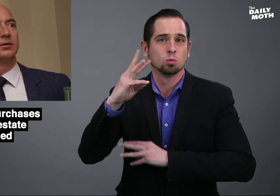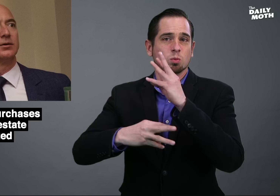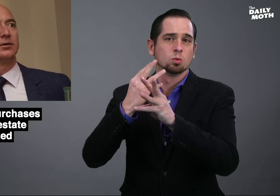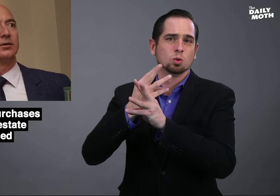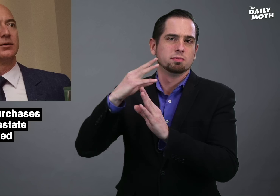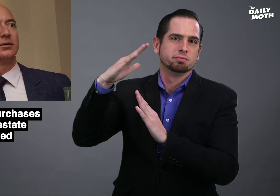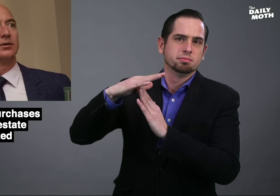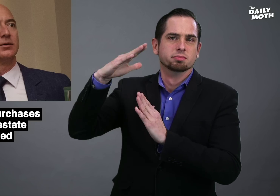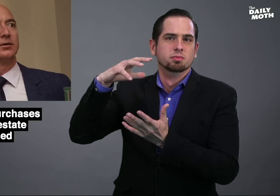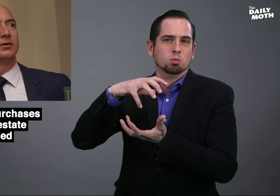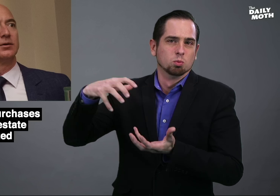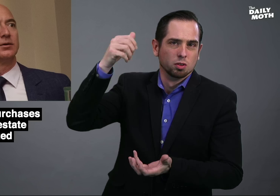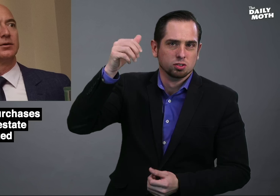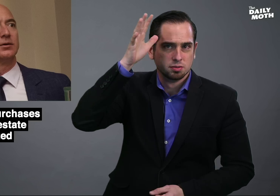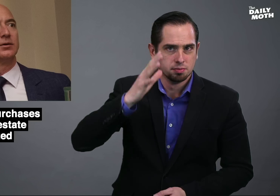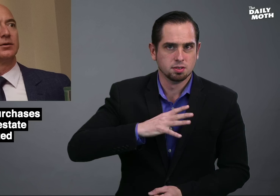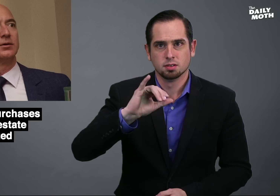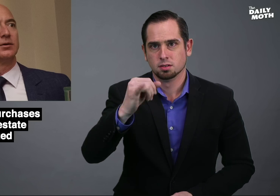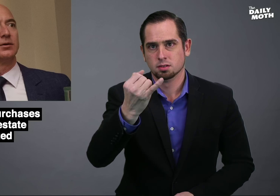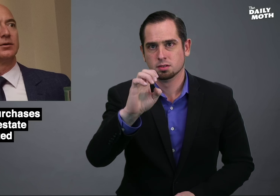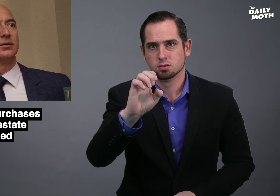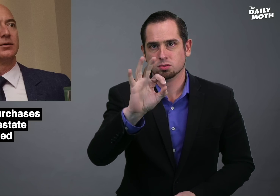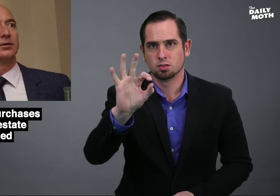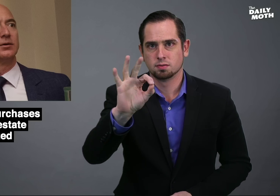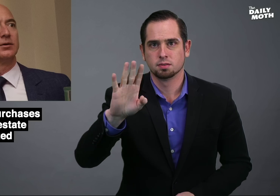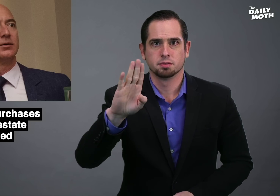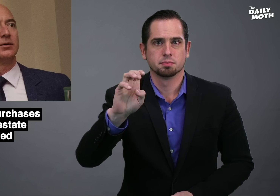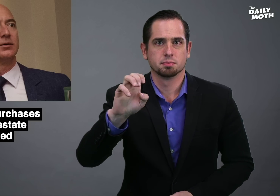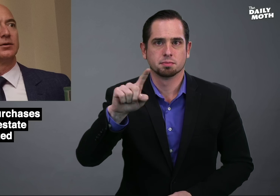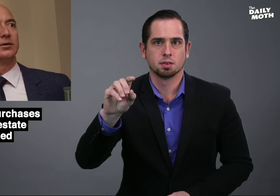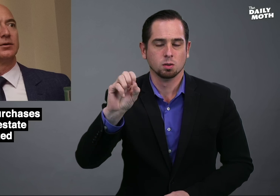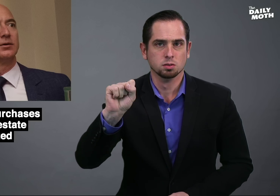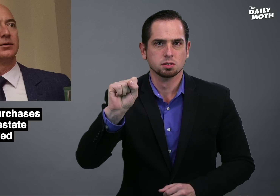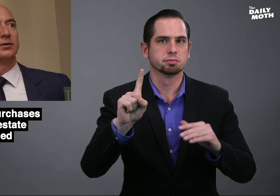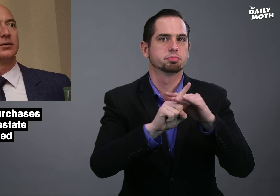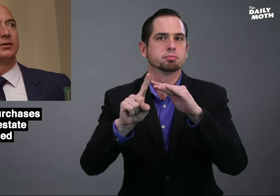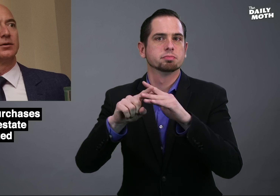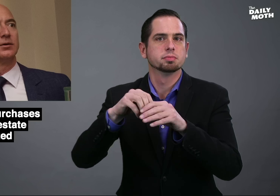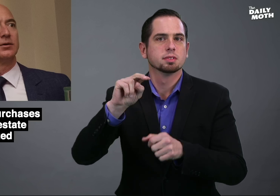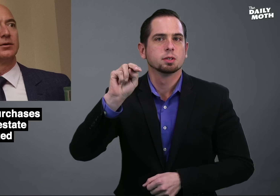The world's richest man Jeff Bezos has made